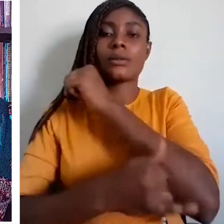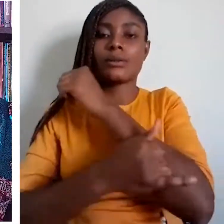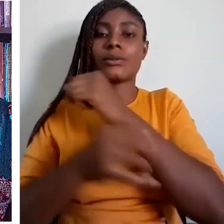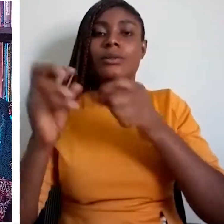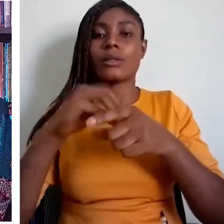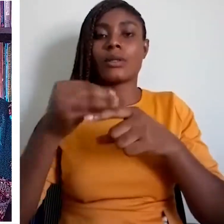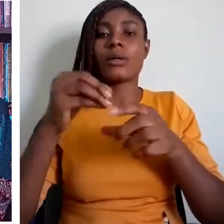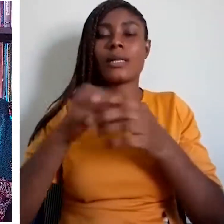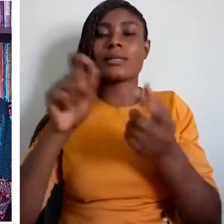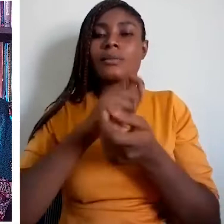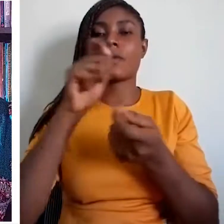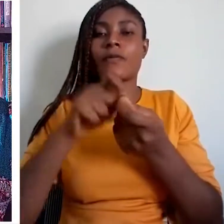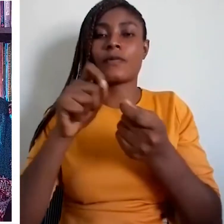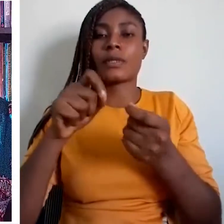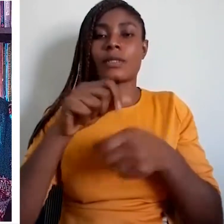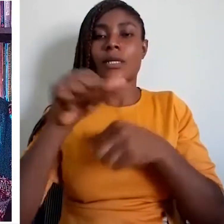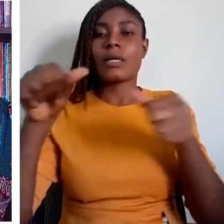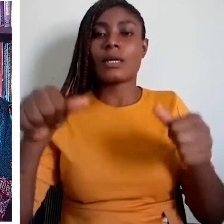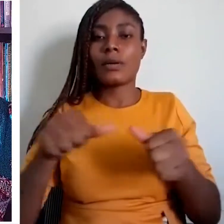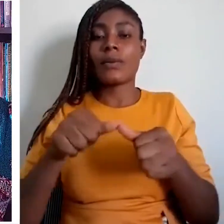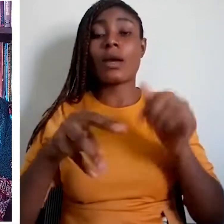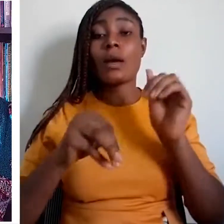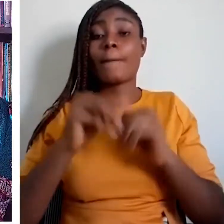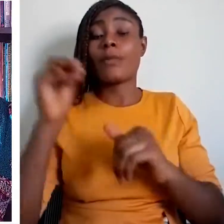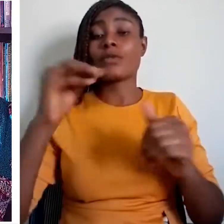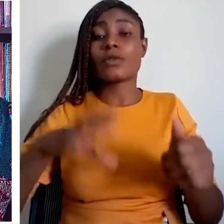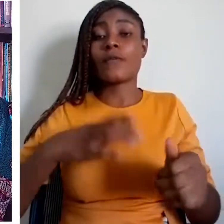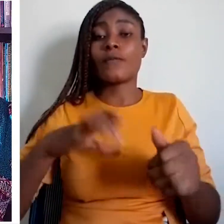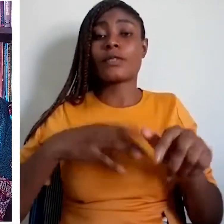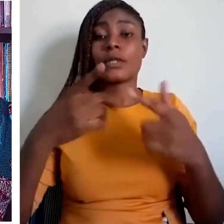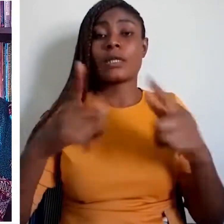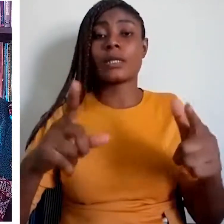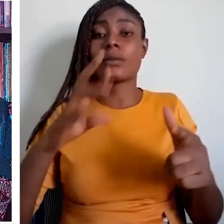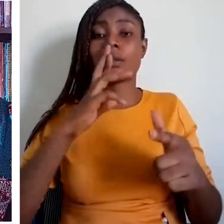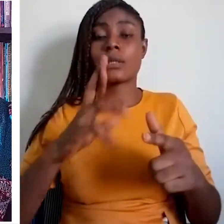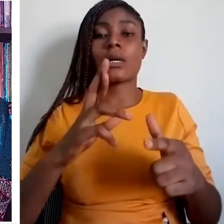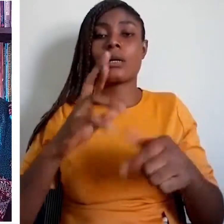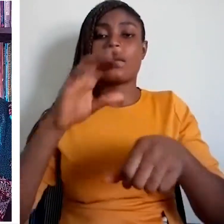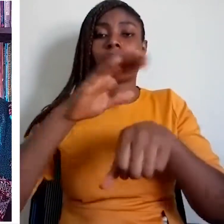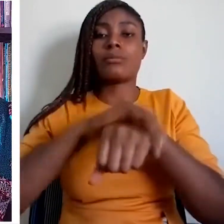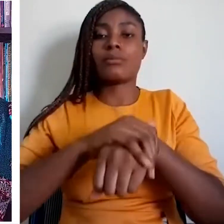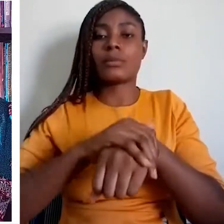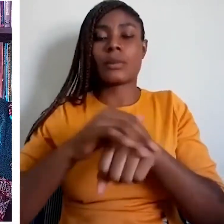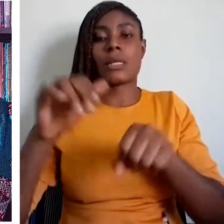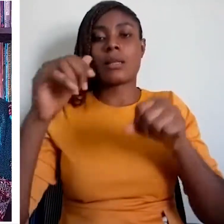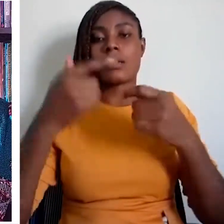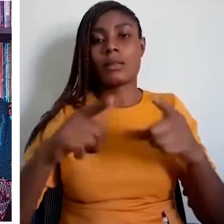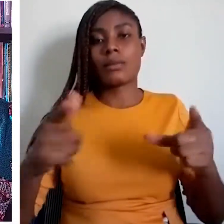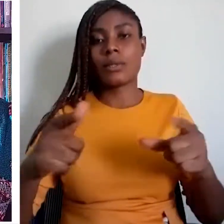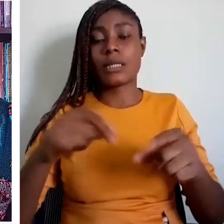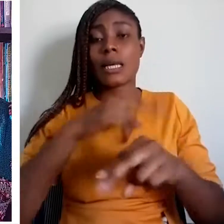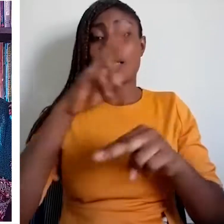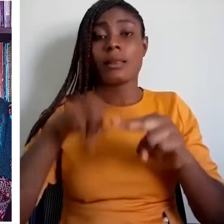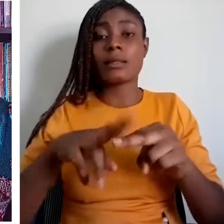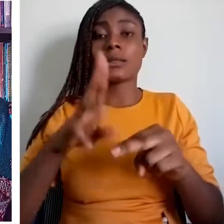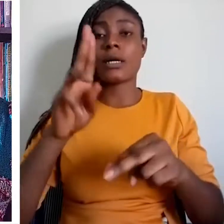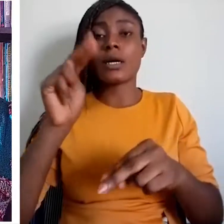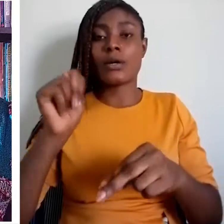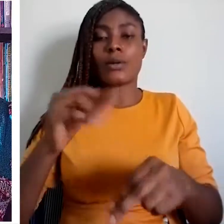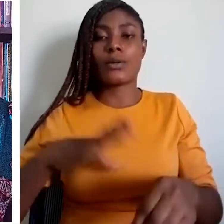The Nigerian and Cameroonian Pidgins are spoken in Nigeria and Cameroon.